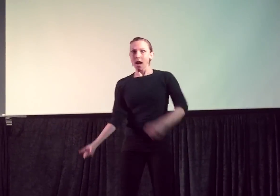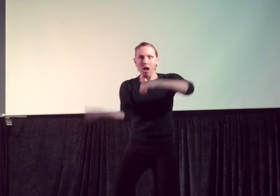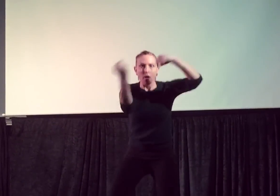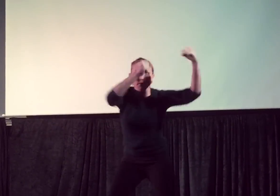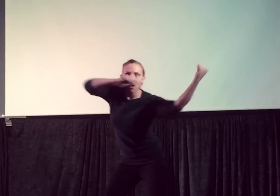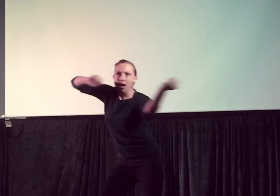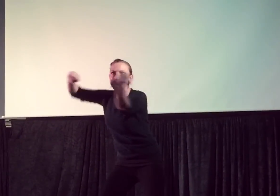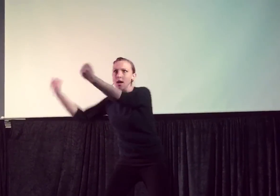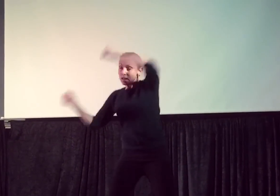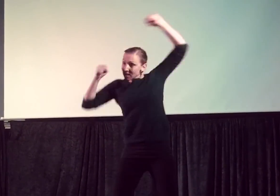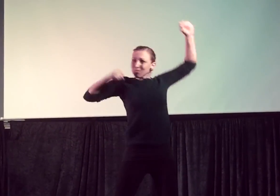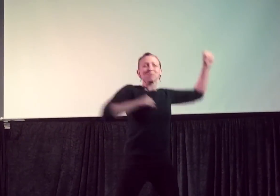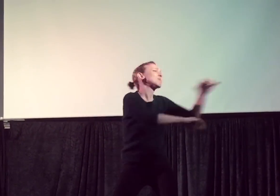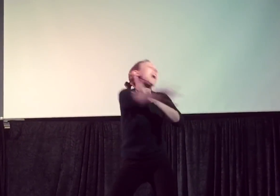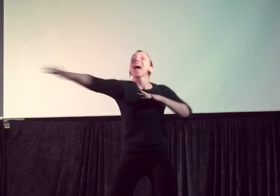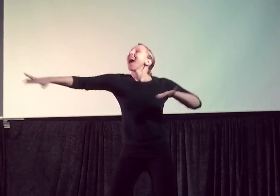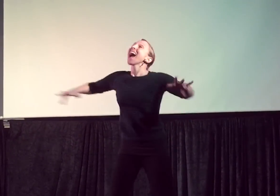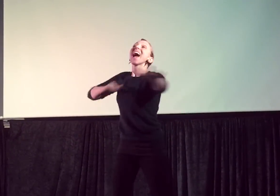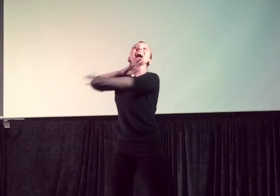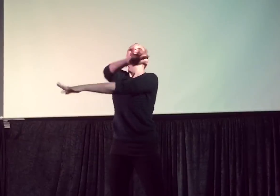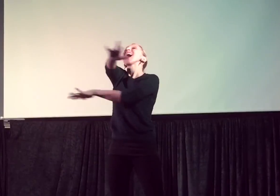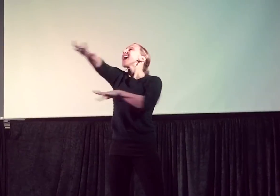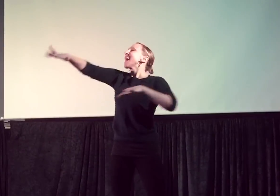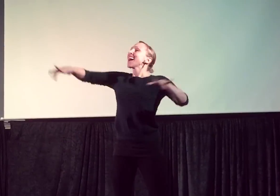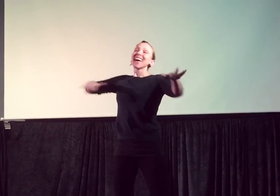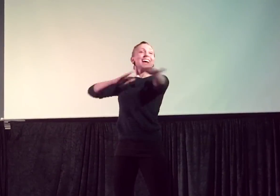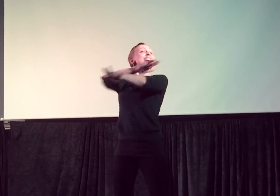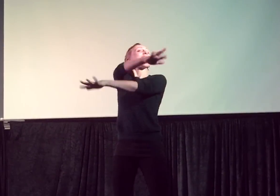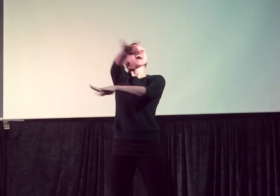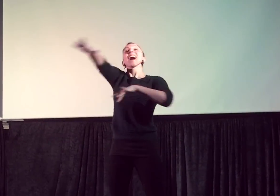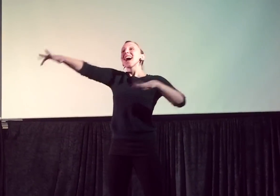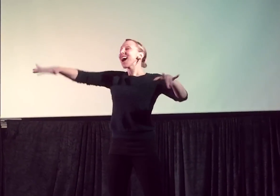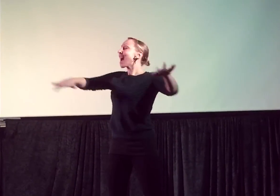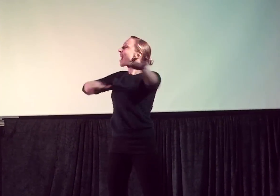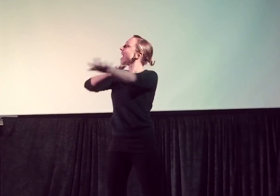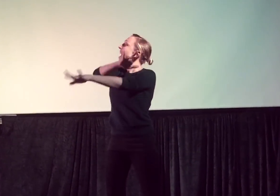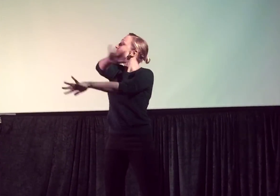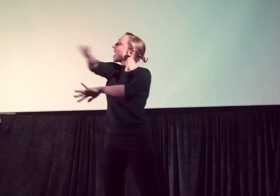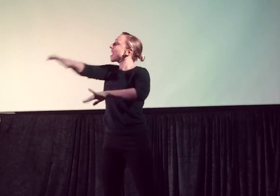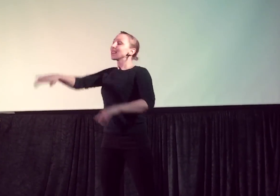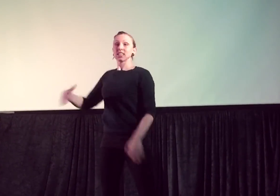Let the storm rage on.